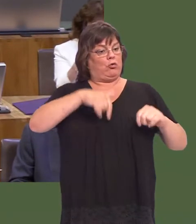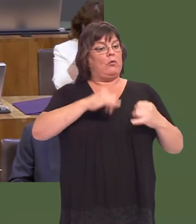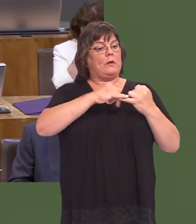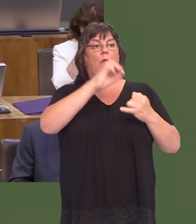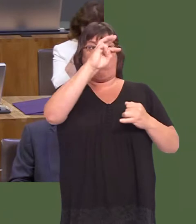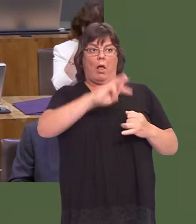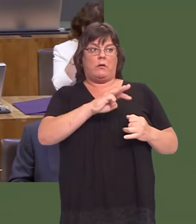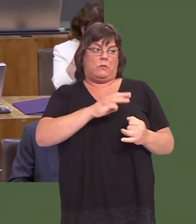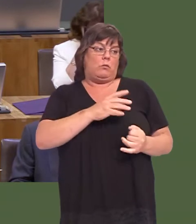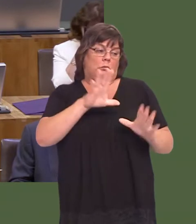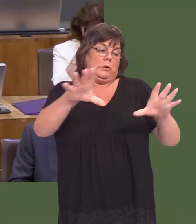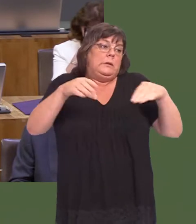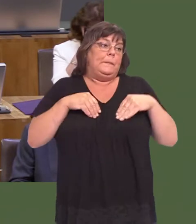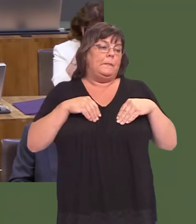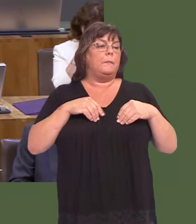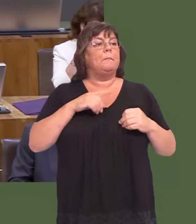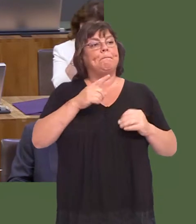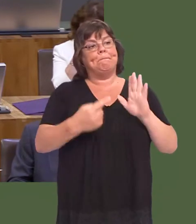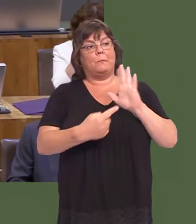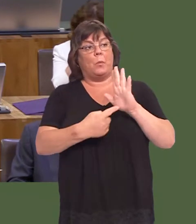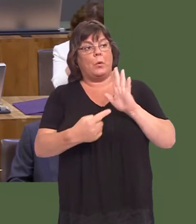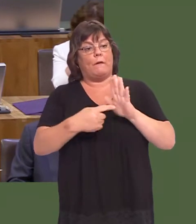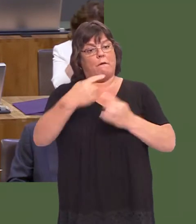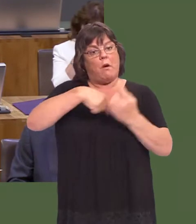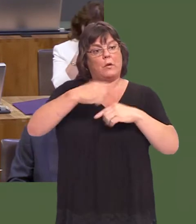Thereís no getting away from that, but, of course, itís hugely important to work with